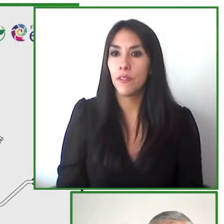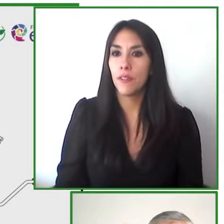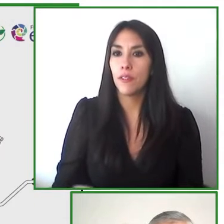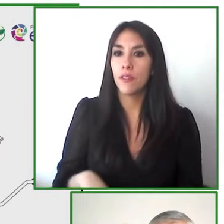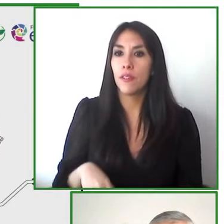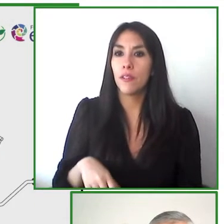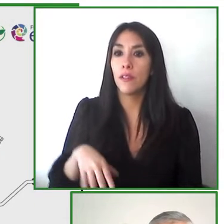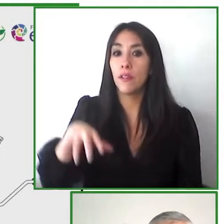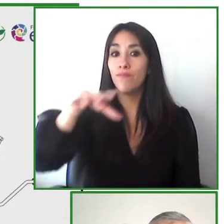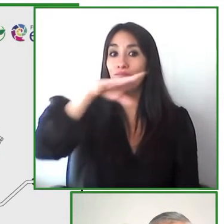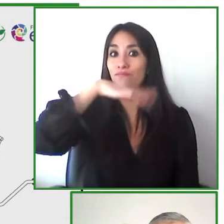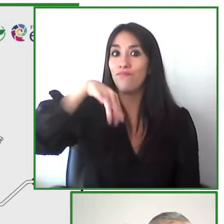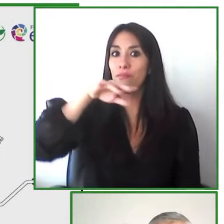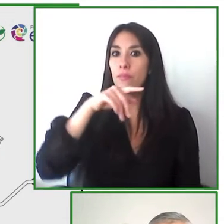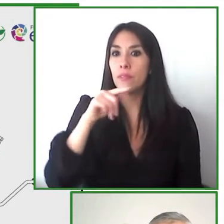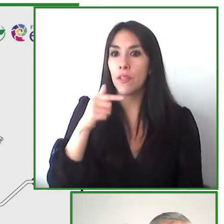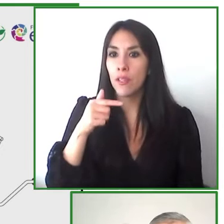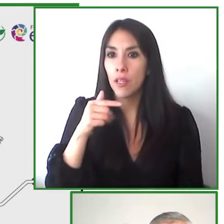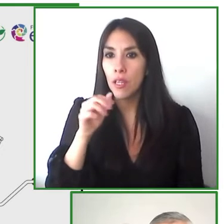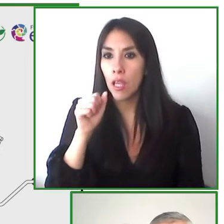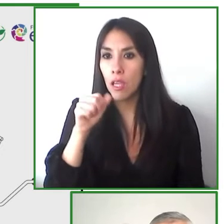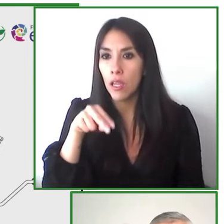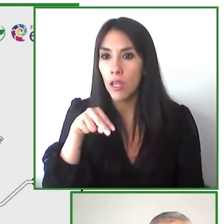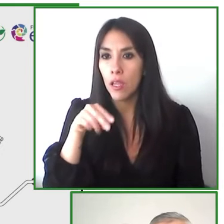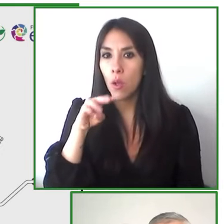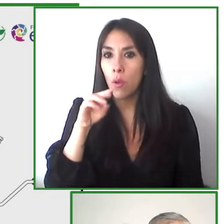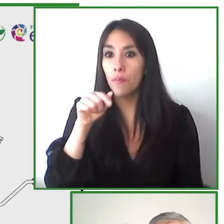of santiago with a large number of volunteers in the picture